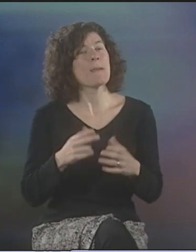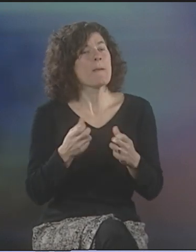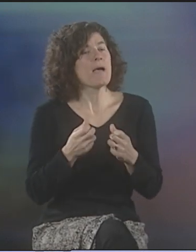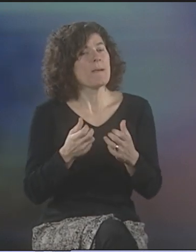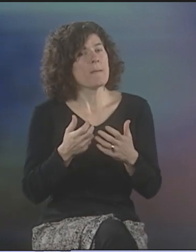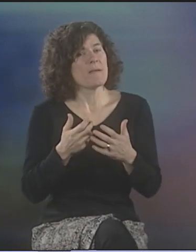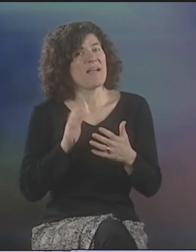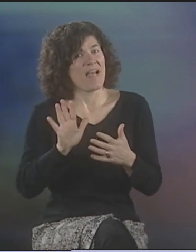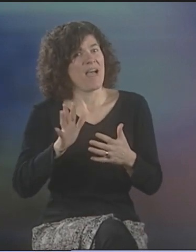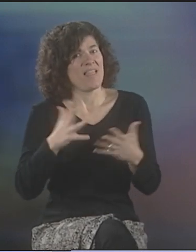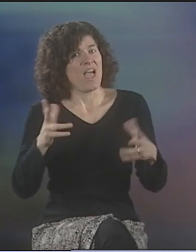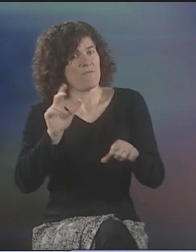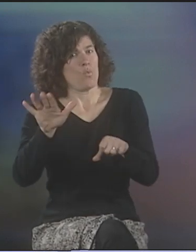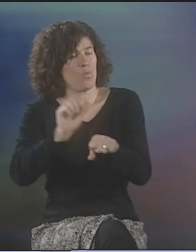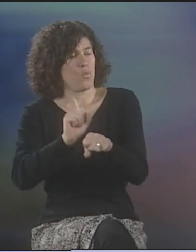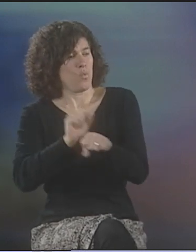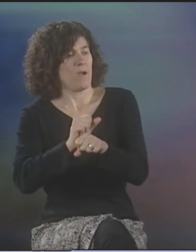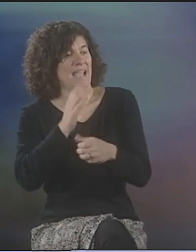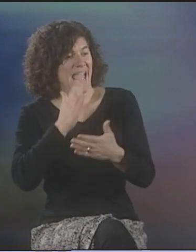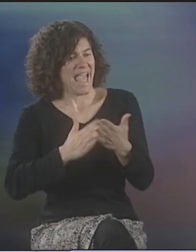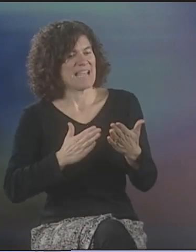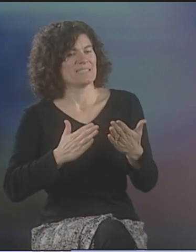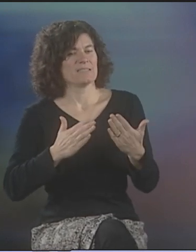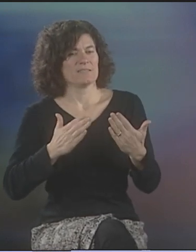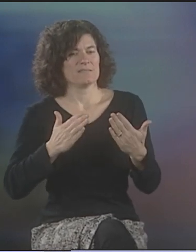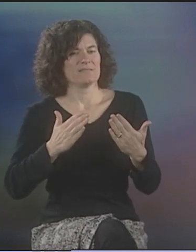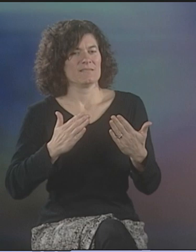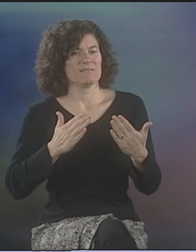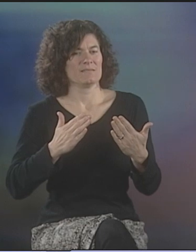AND PUT IN THE WORDS FROM THE LOCAL LEXICON.